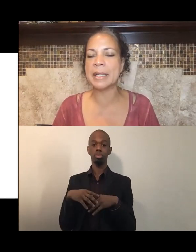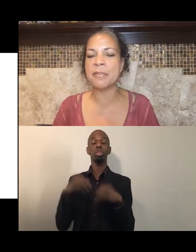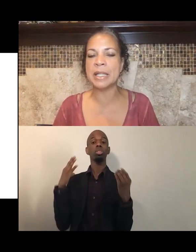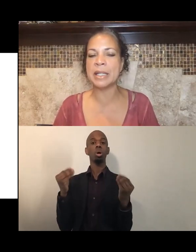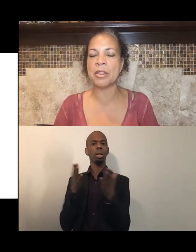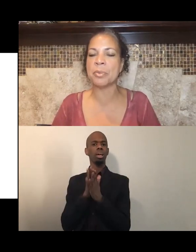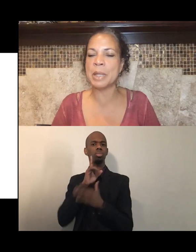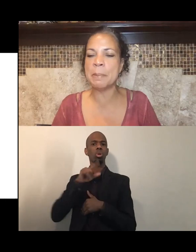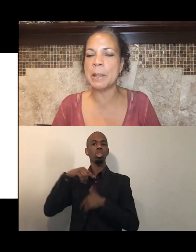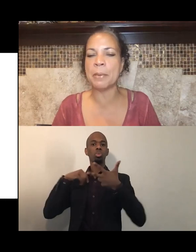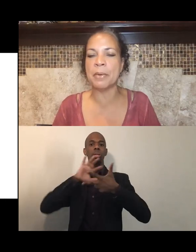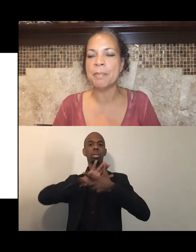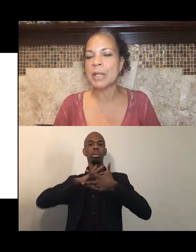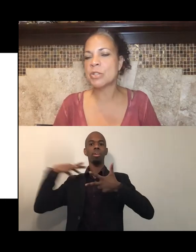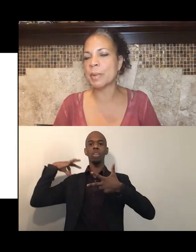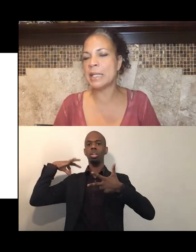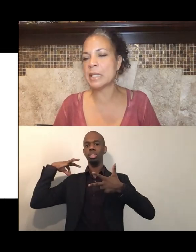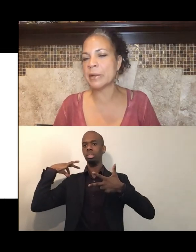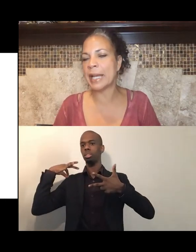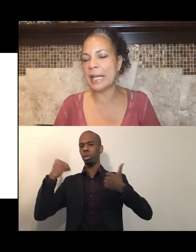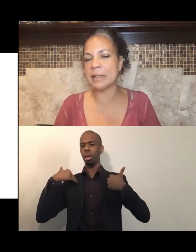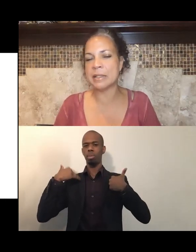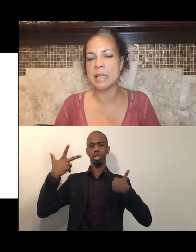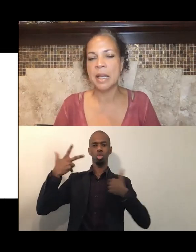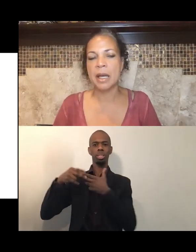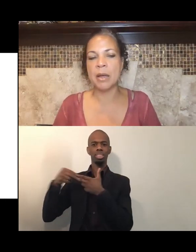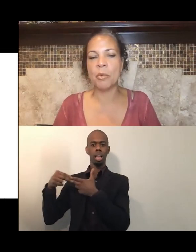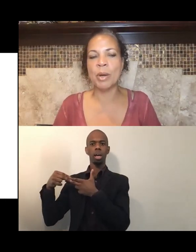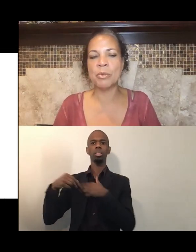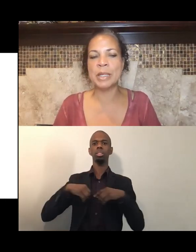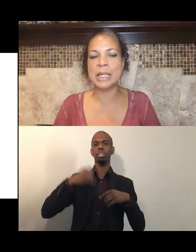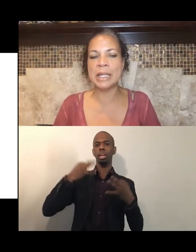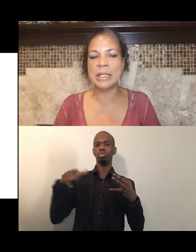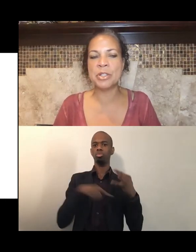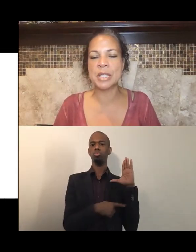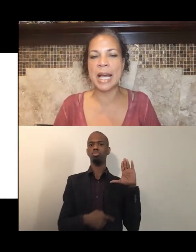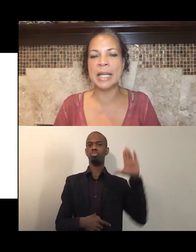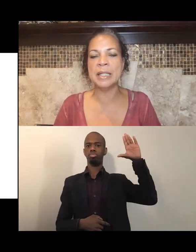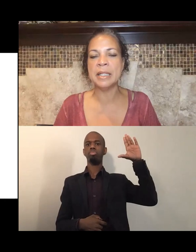If we could get three people to raise their hands, one reading each slide.